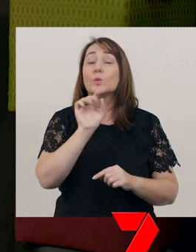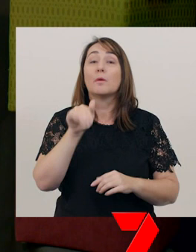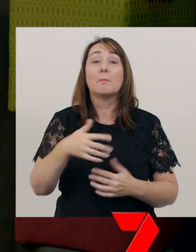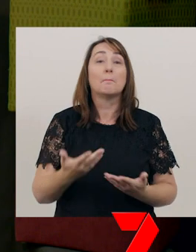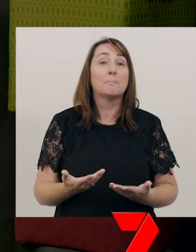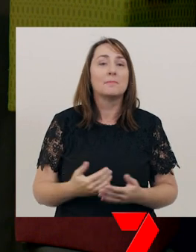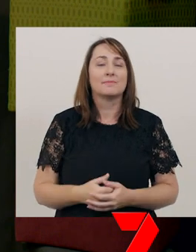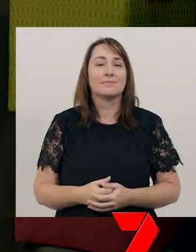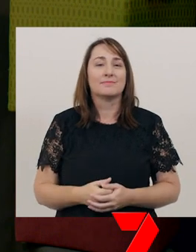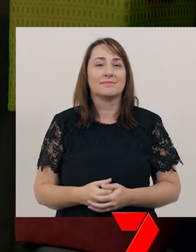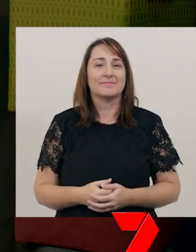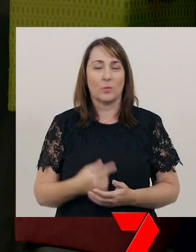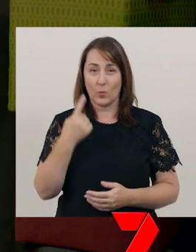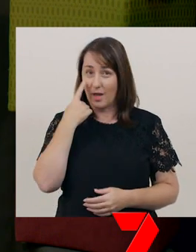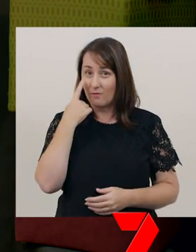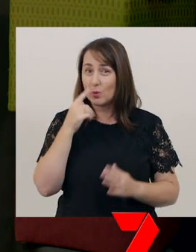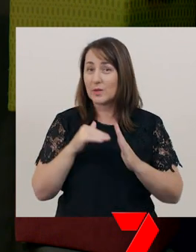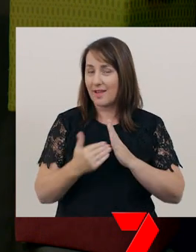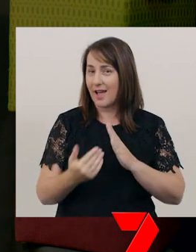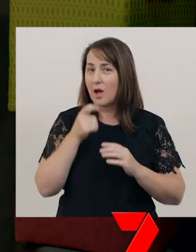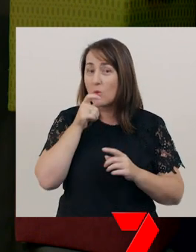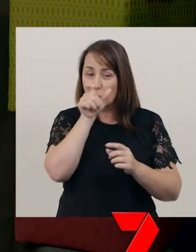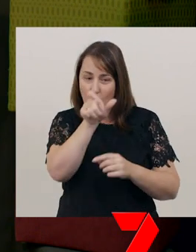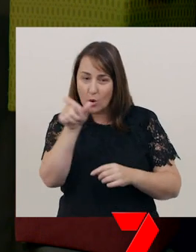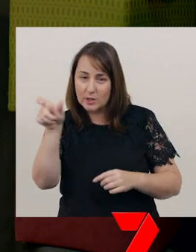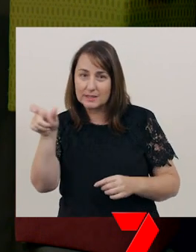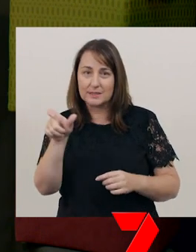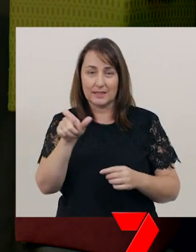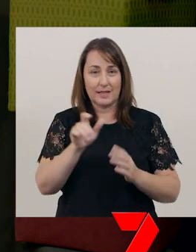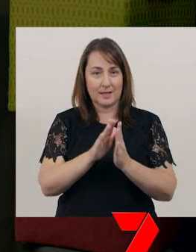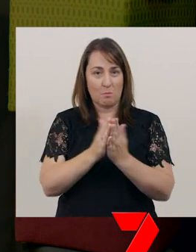Now, we’re going to have a look at some words in the text, ‘Rex Does Tricks’.